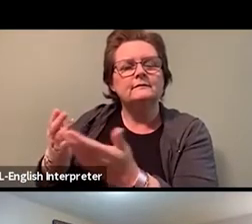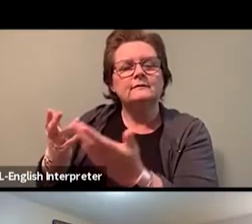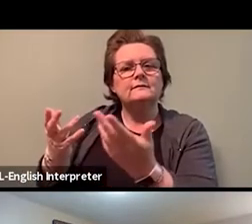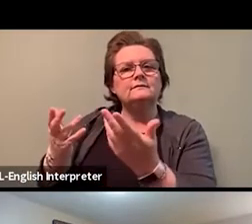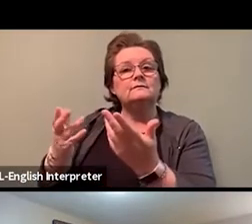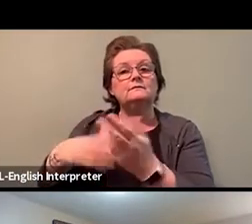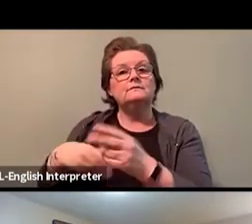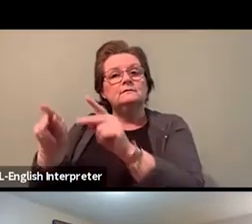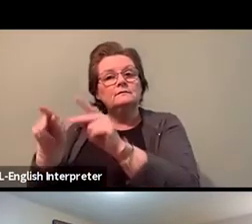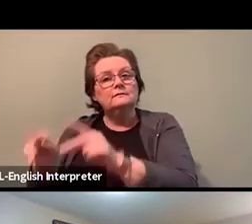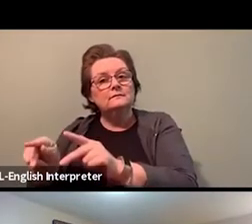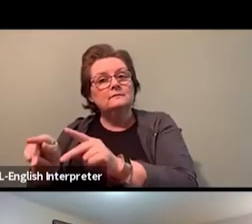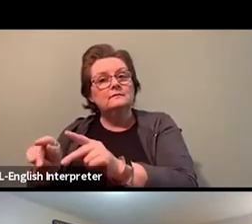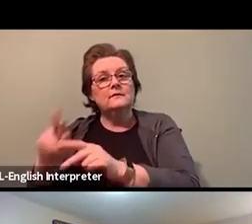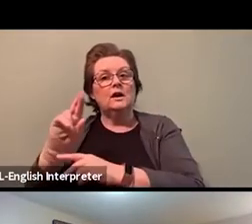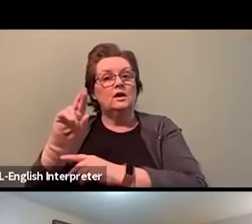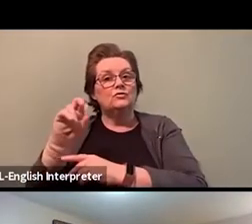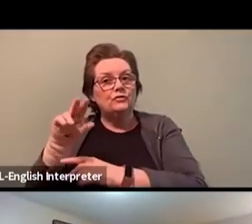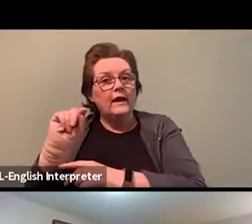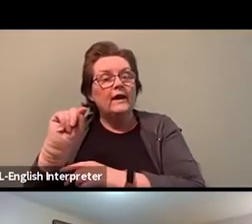I'm maybe a single parent.